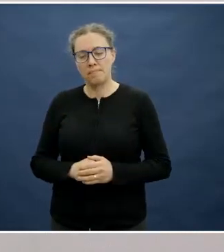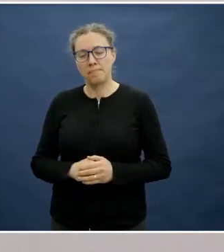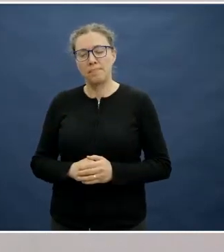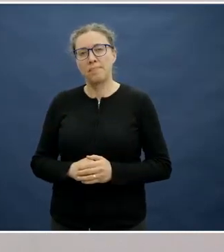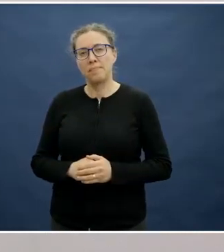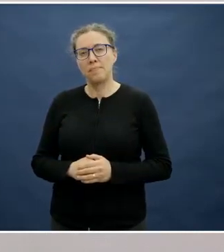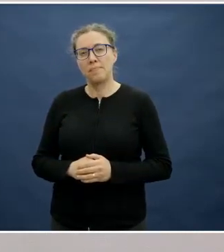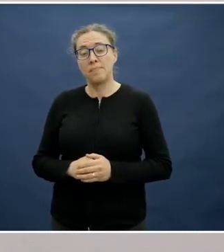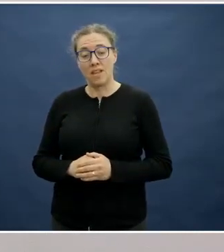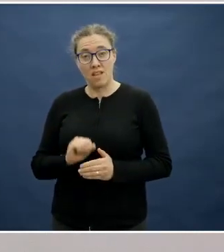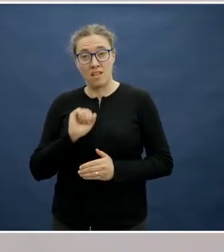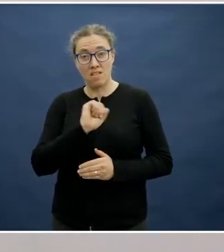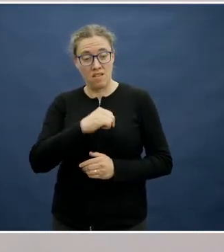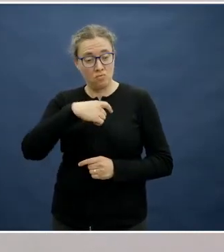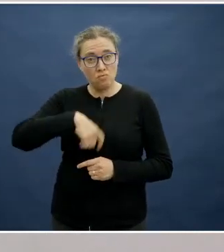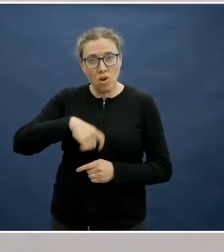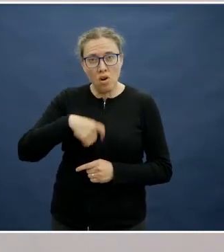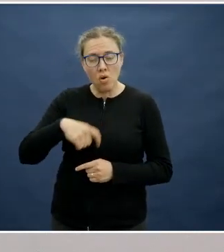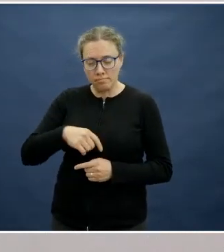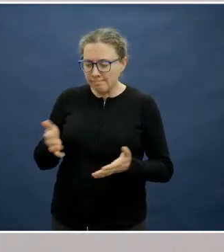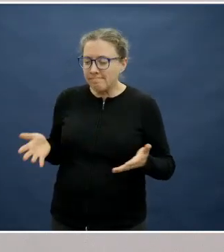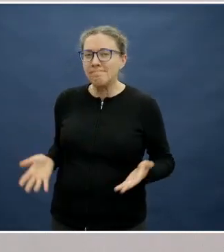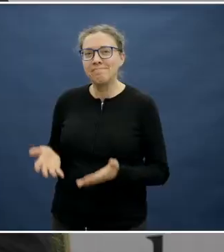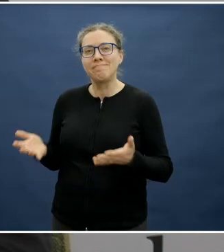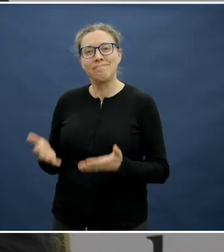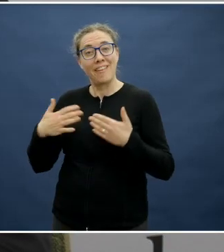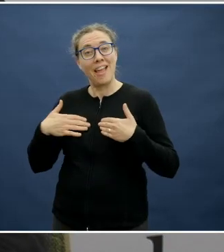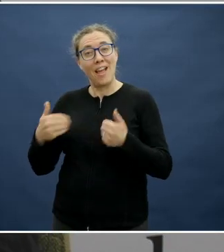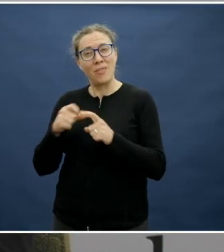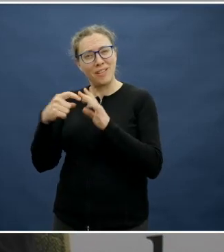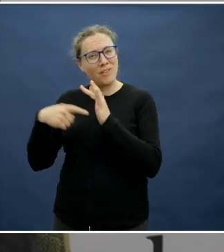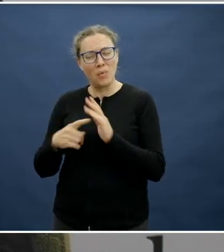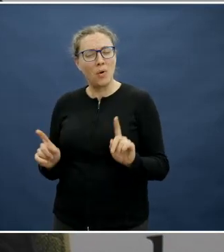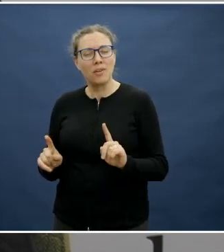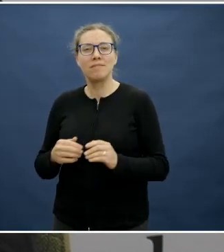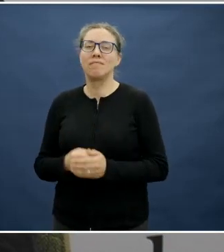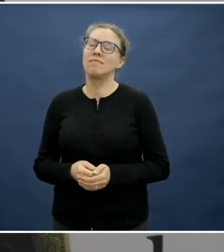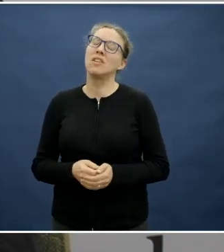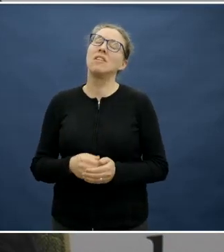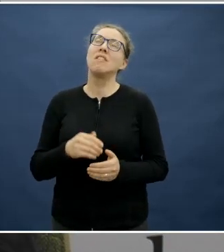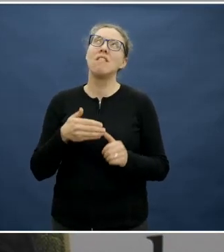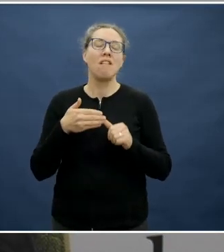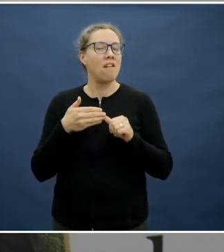and what role do they play in helping to foster healthy diets? It's absolutely huge, to be perfectly honest.